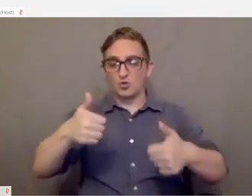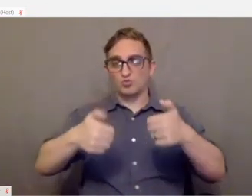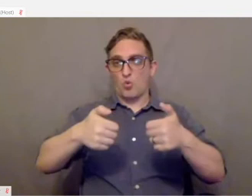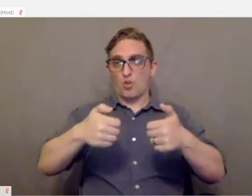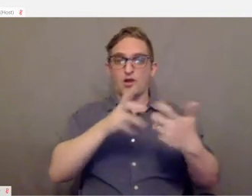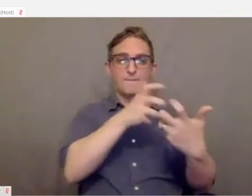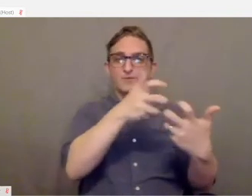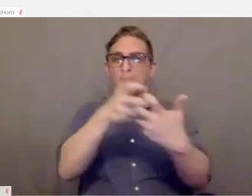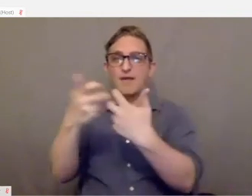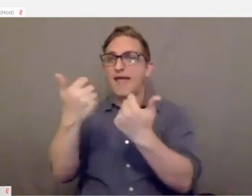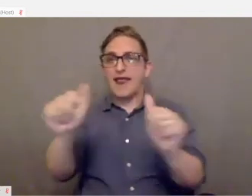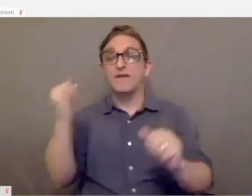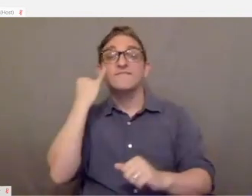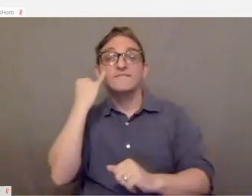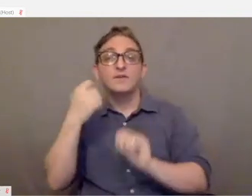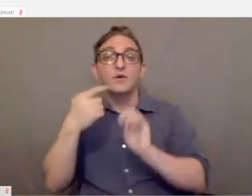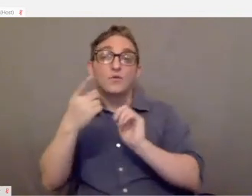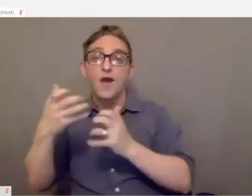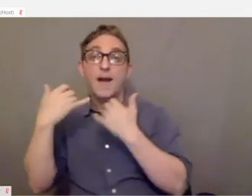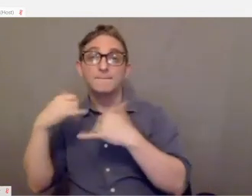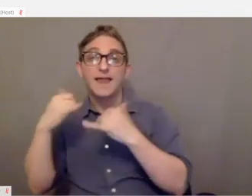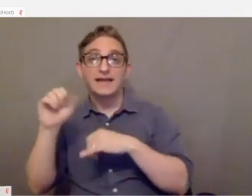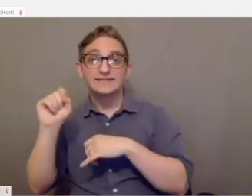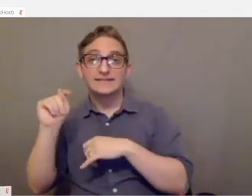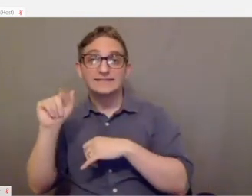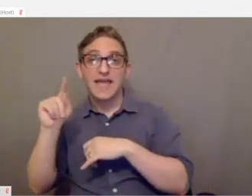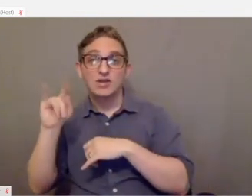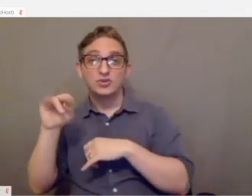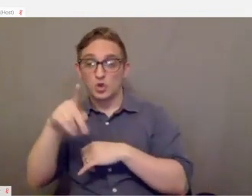If you wanted to use a PlayStation 3 controller that you've already modified to be accessible